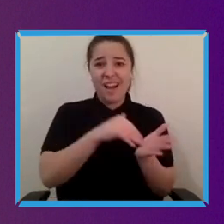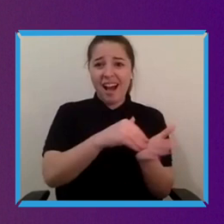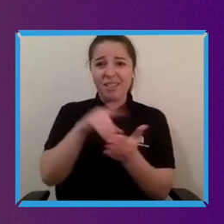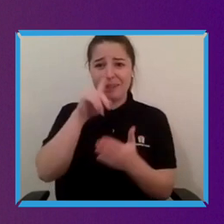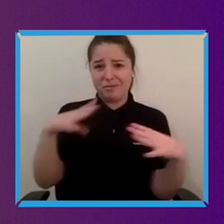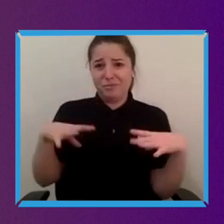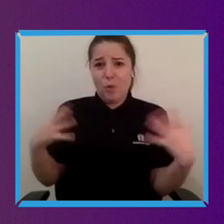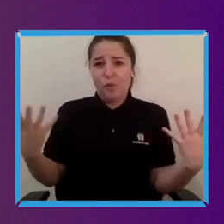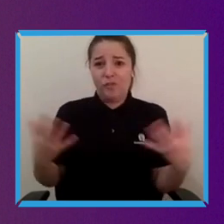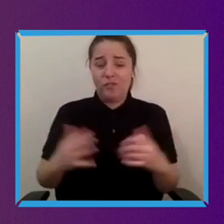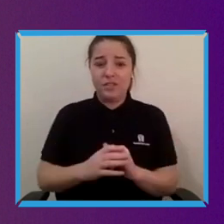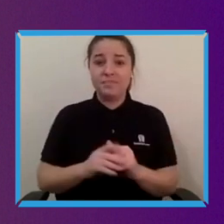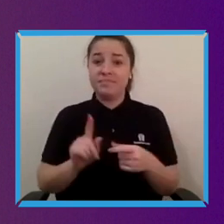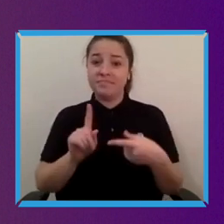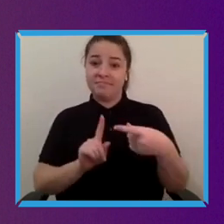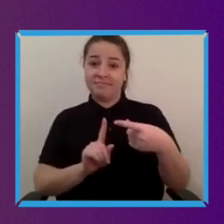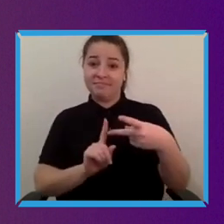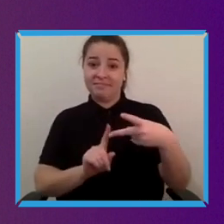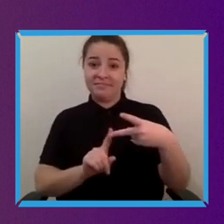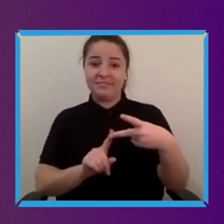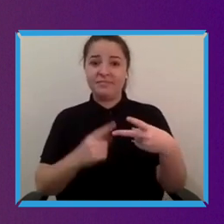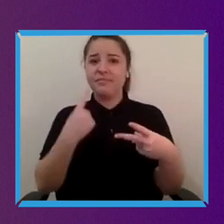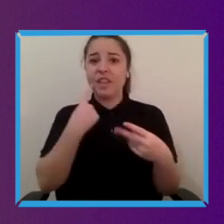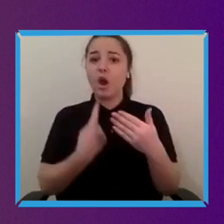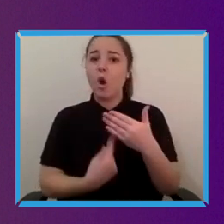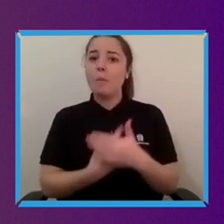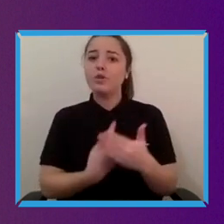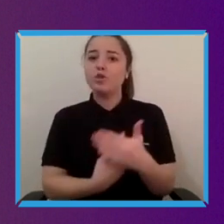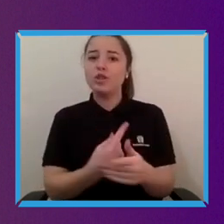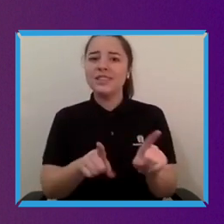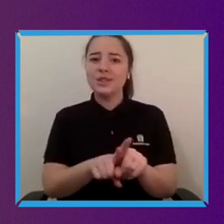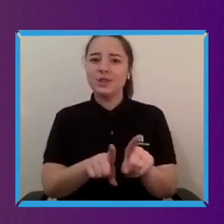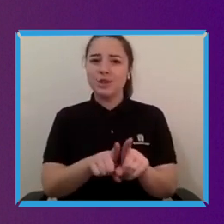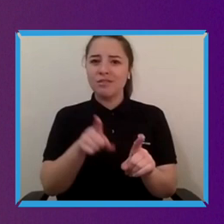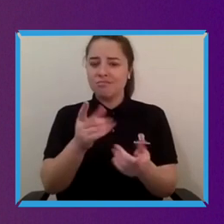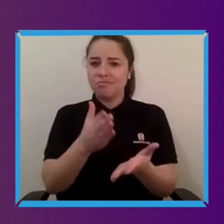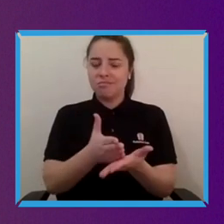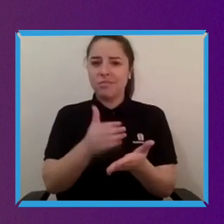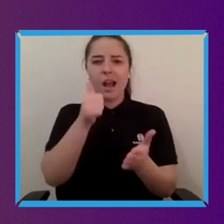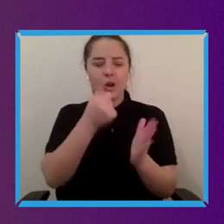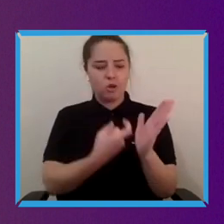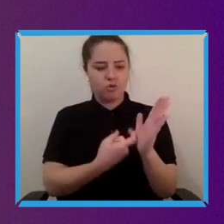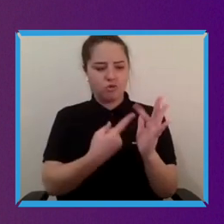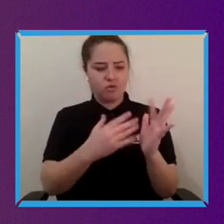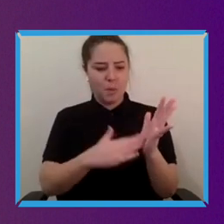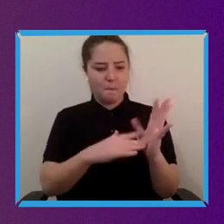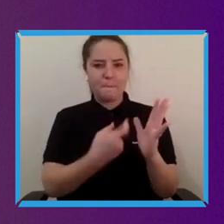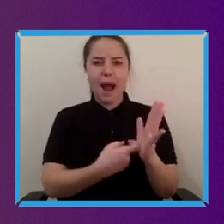I think there's just also the opportunity right like as partly Remarkable I'm sure has observed this is a sector